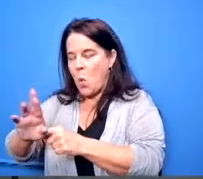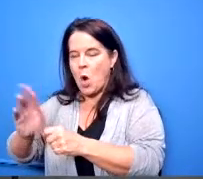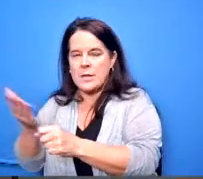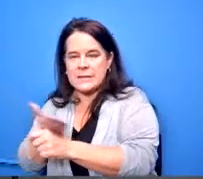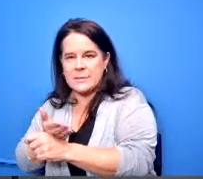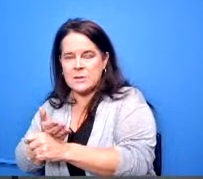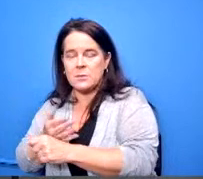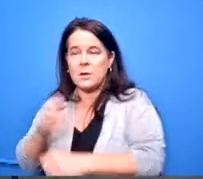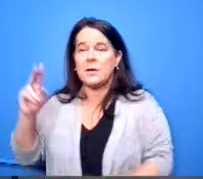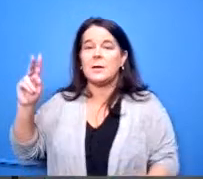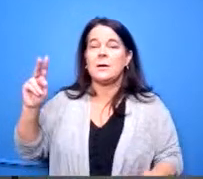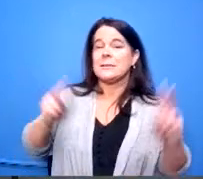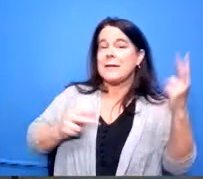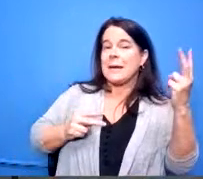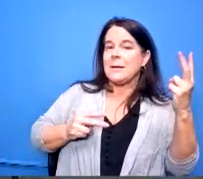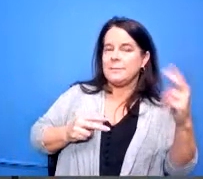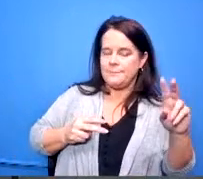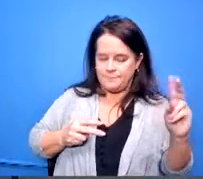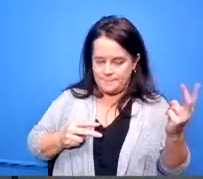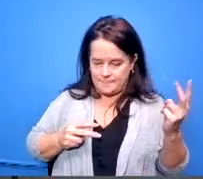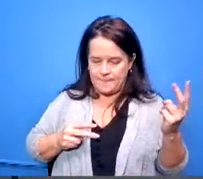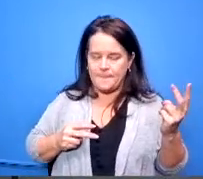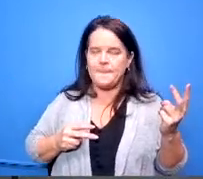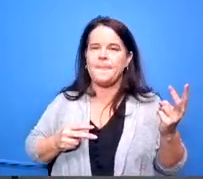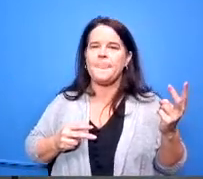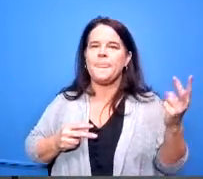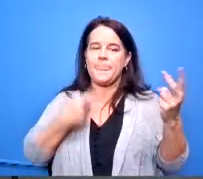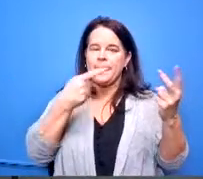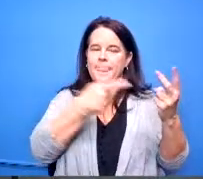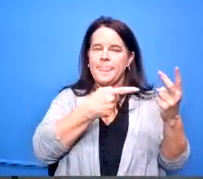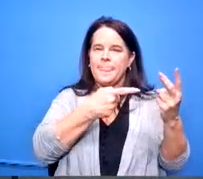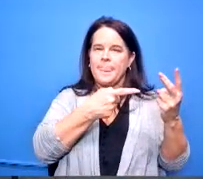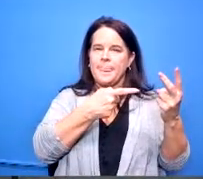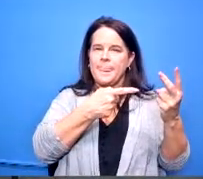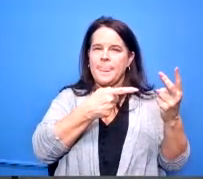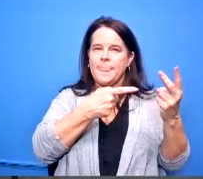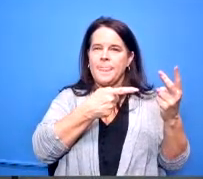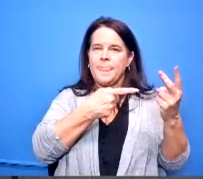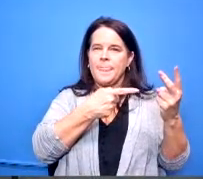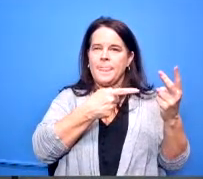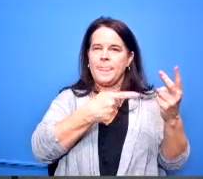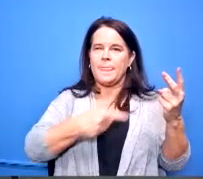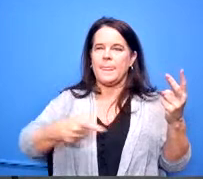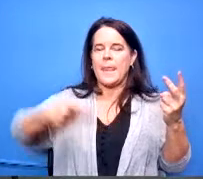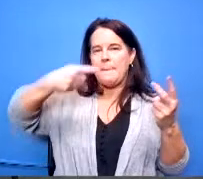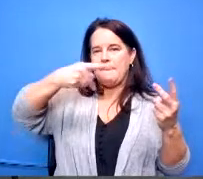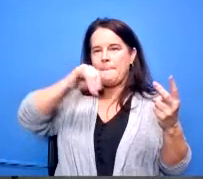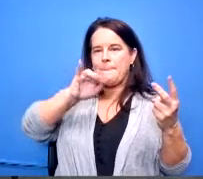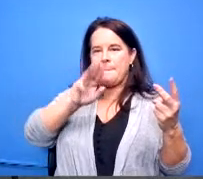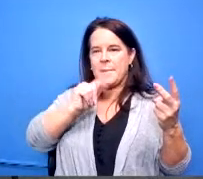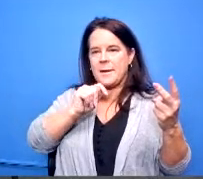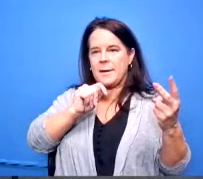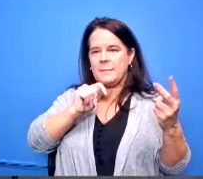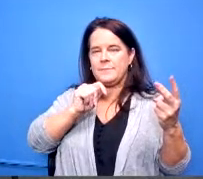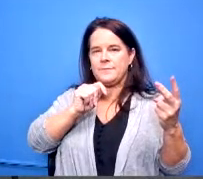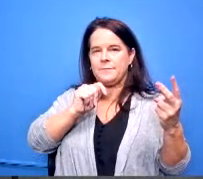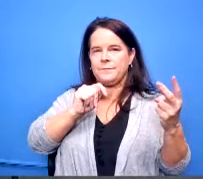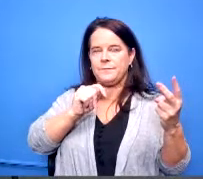a second second it's been seconded by board member dr pickett may we have a roll call please